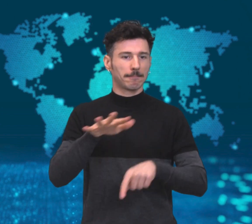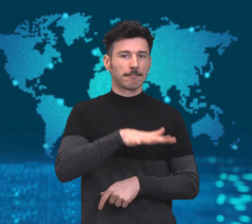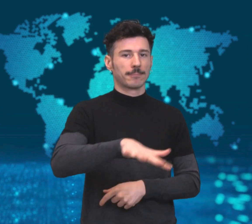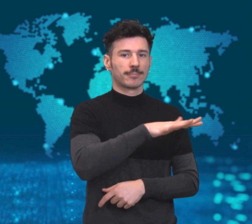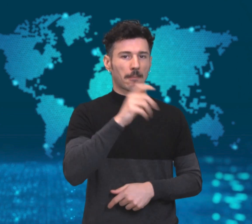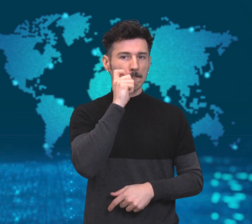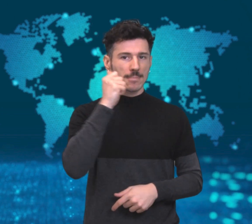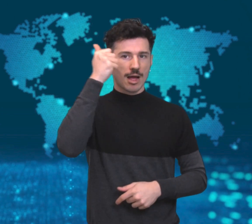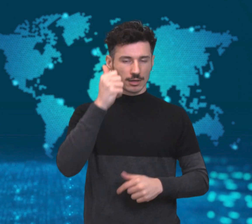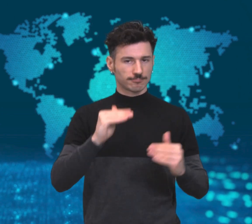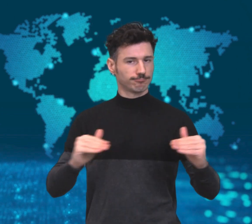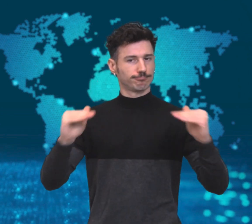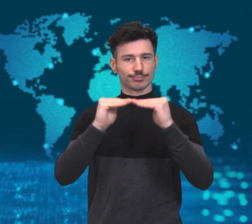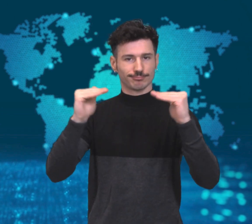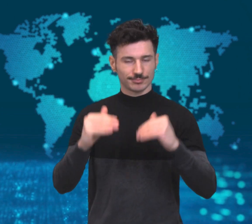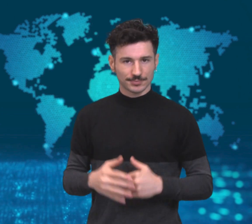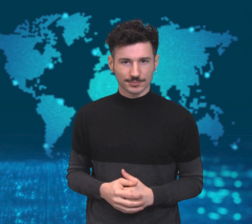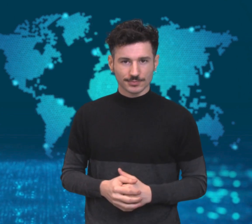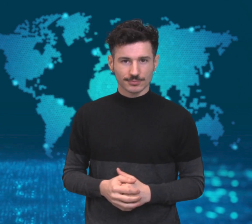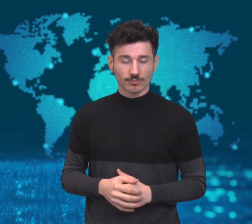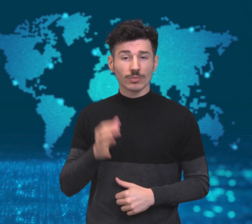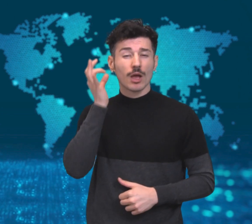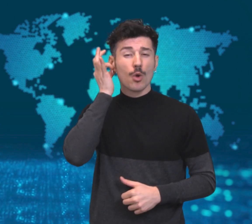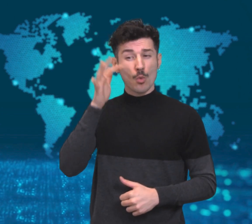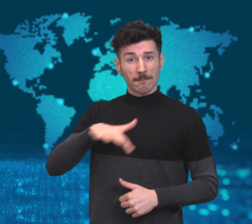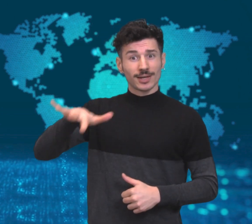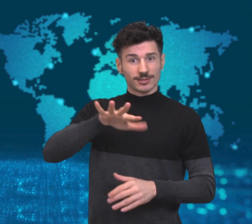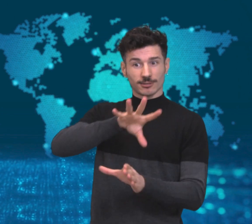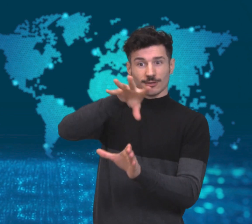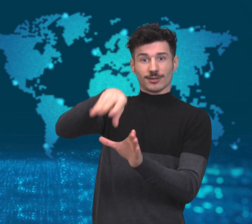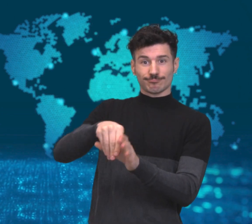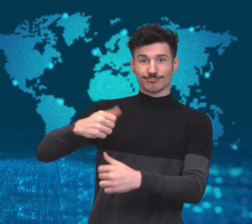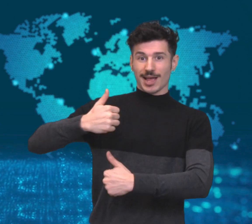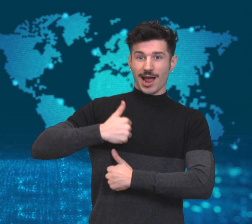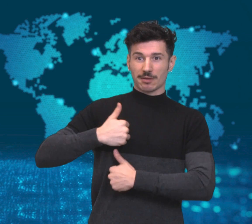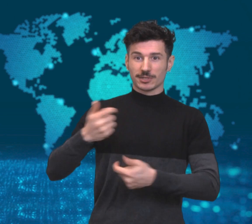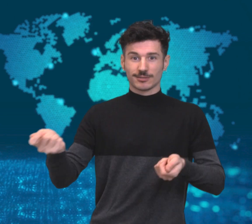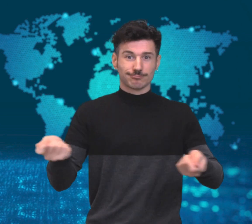officers will take combat roles, but they can command